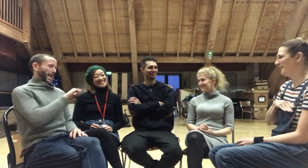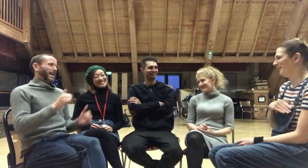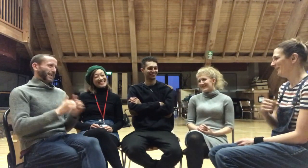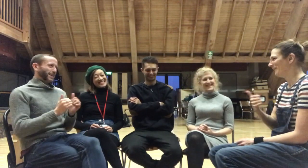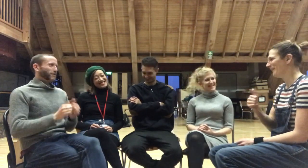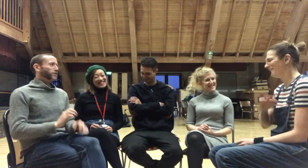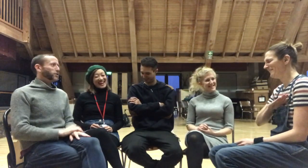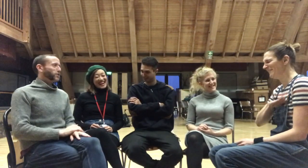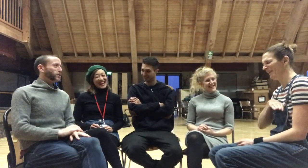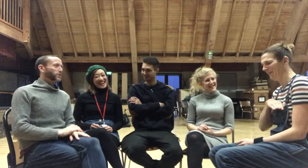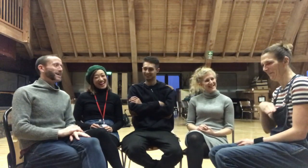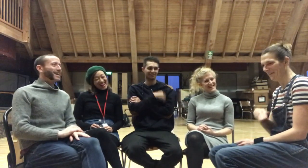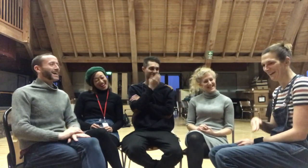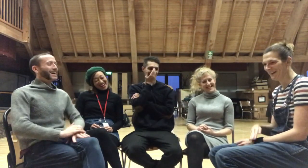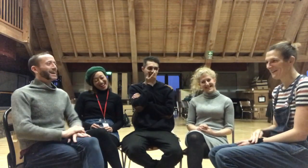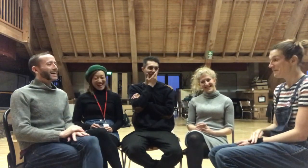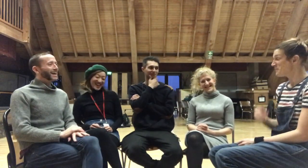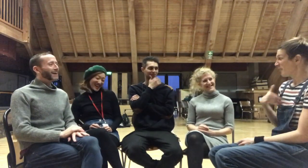Oh good! PHEW! That's a relief!